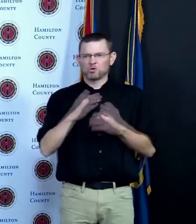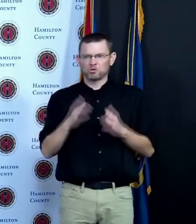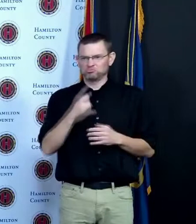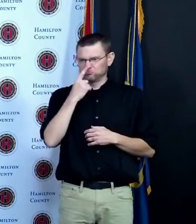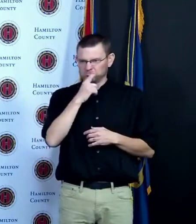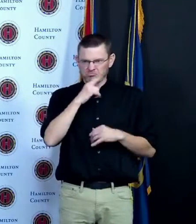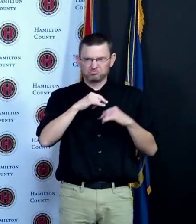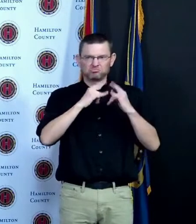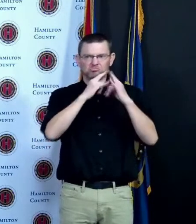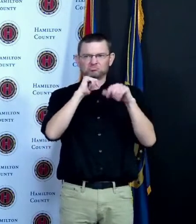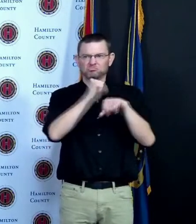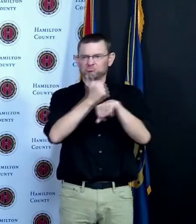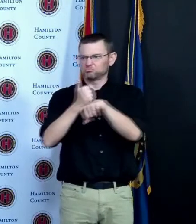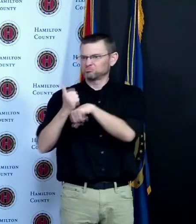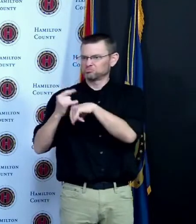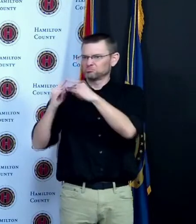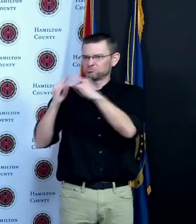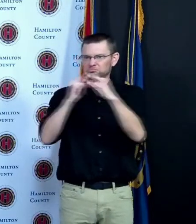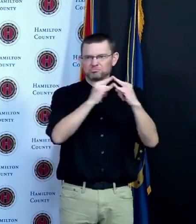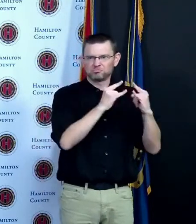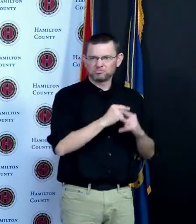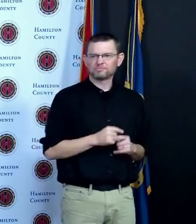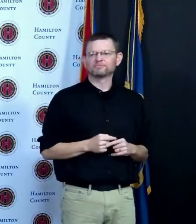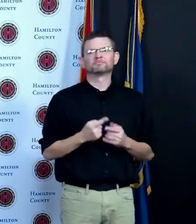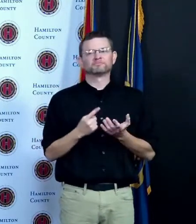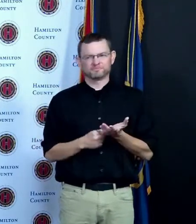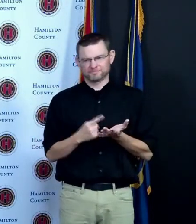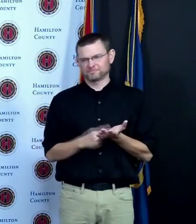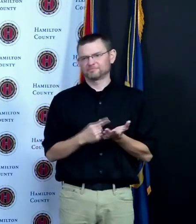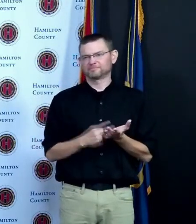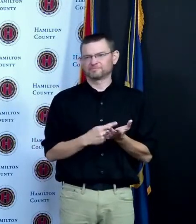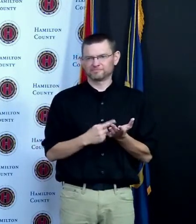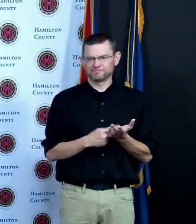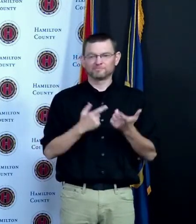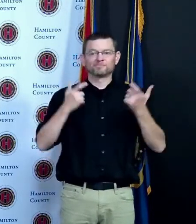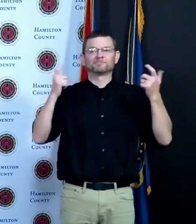a company that's larger they can have employees and their families come and get vaccinated so